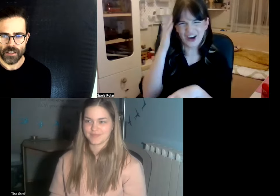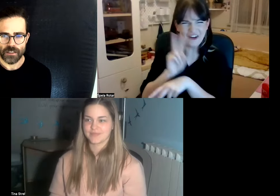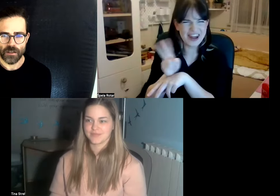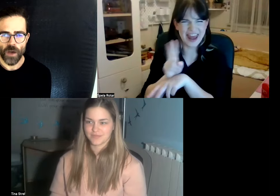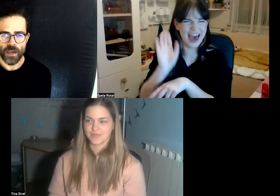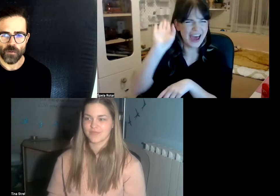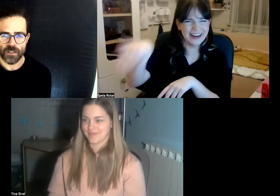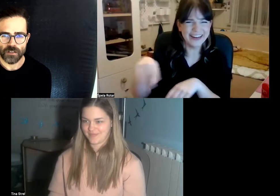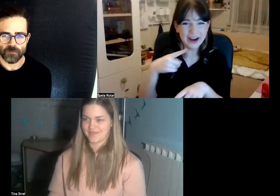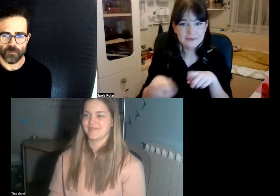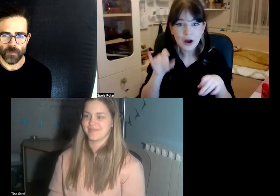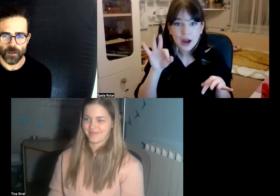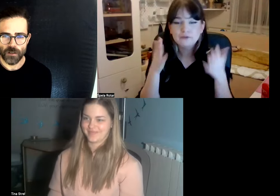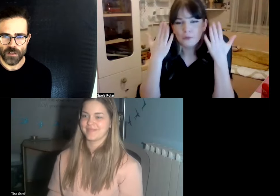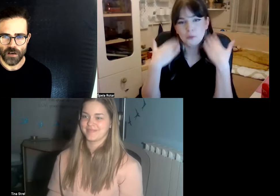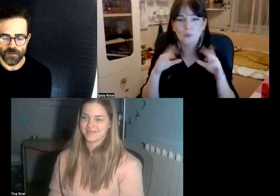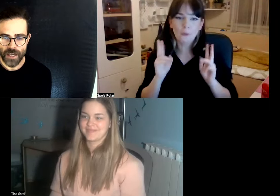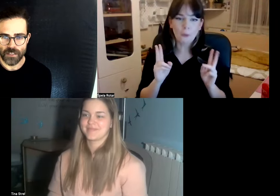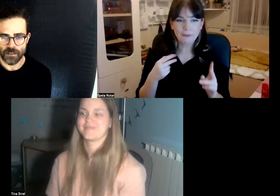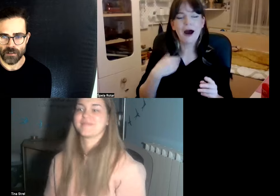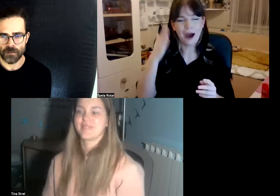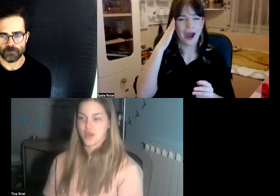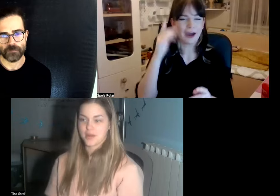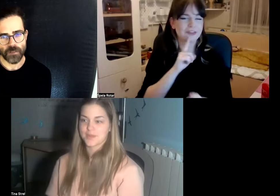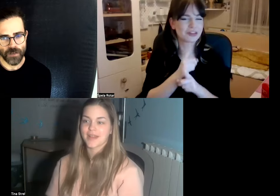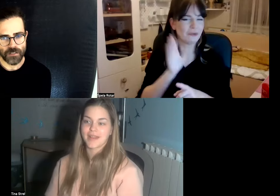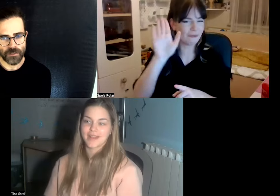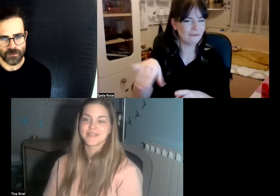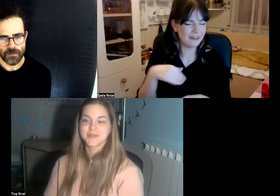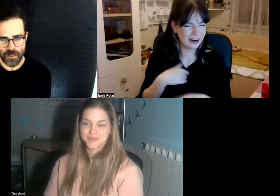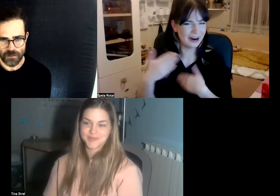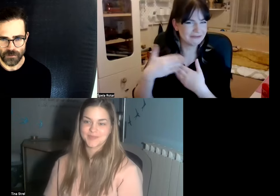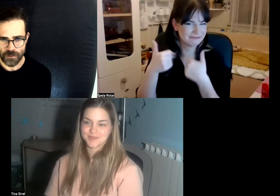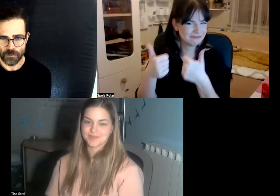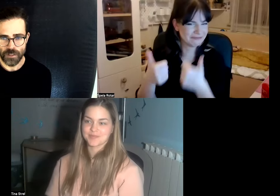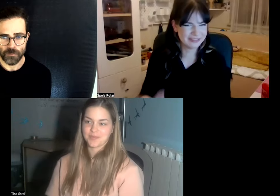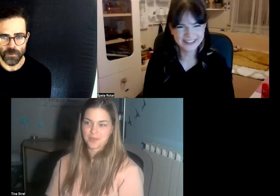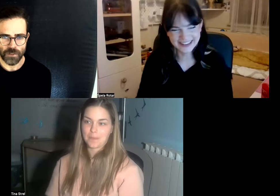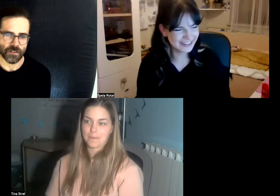the way we use our face and our facial muscles it's pretty important